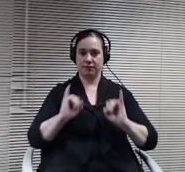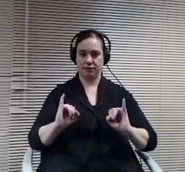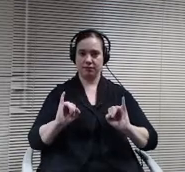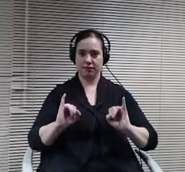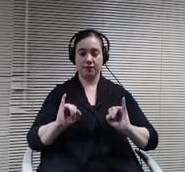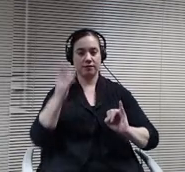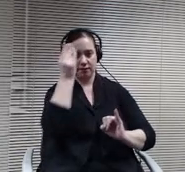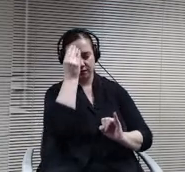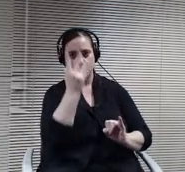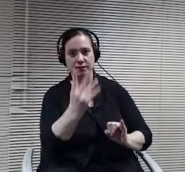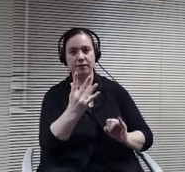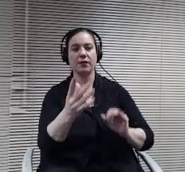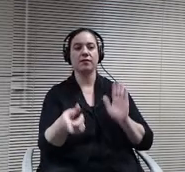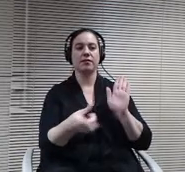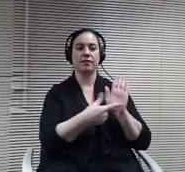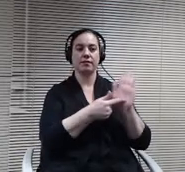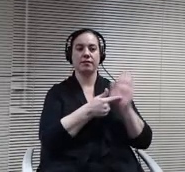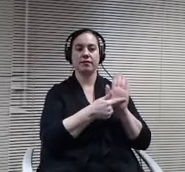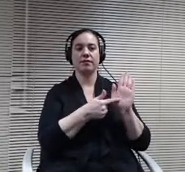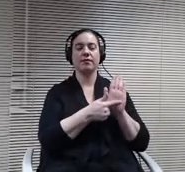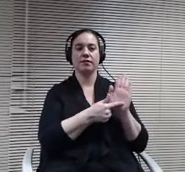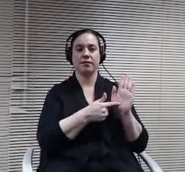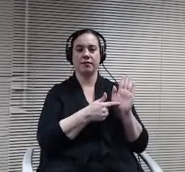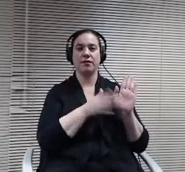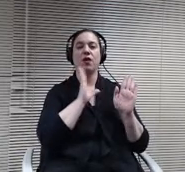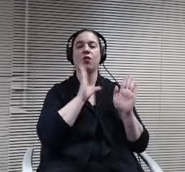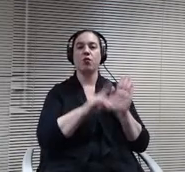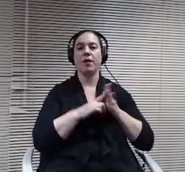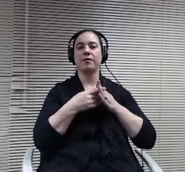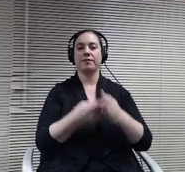pyramid, we would begin a student at our greenhouse lab at the new transition building.